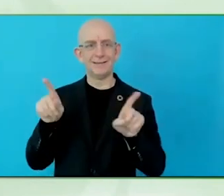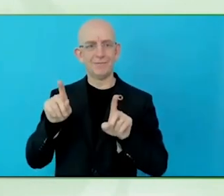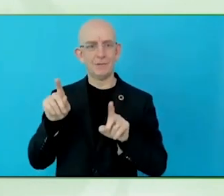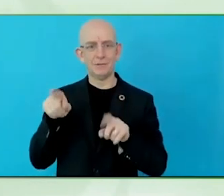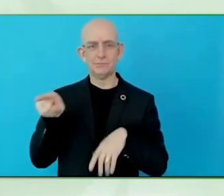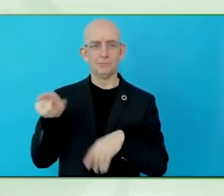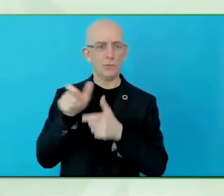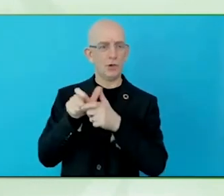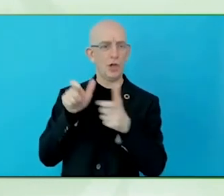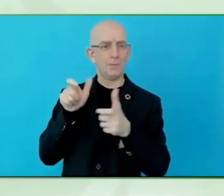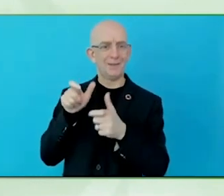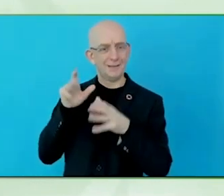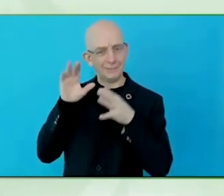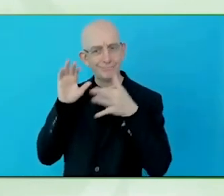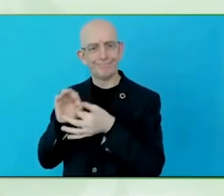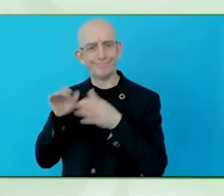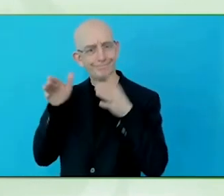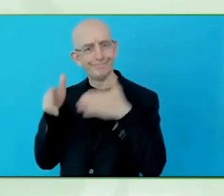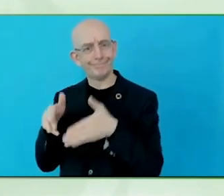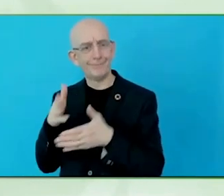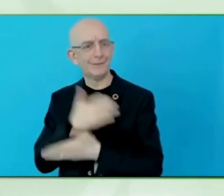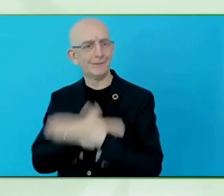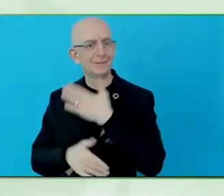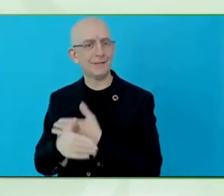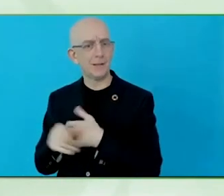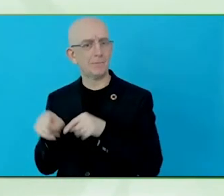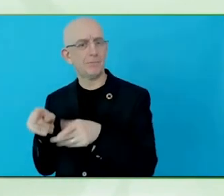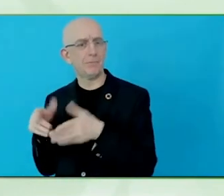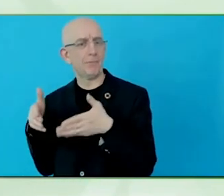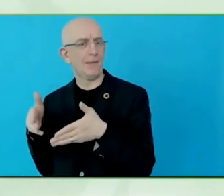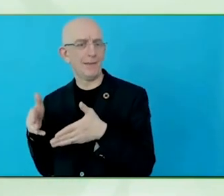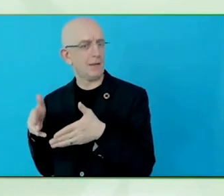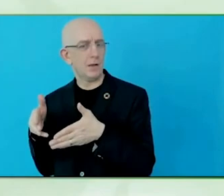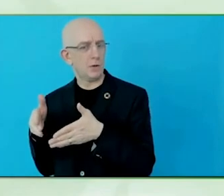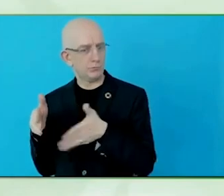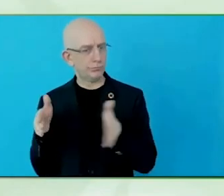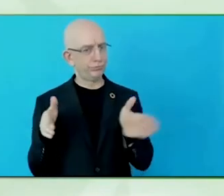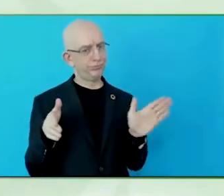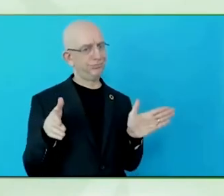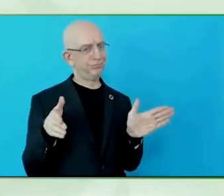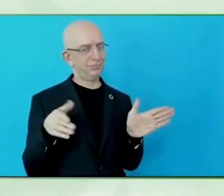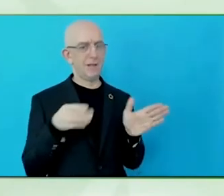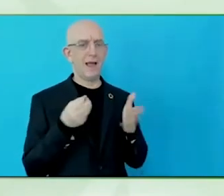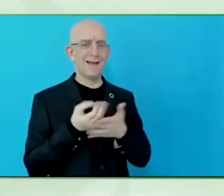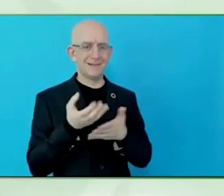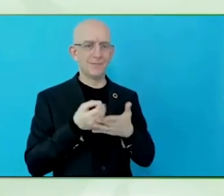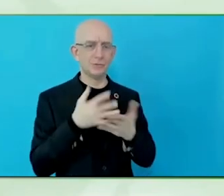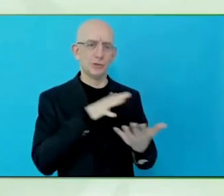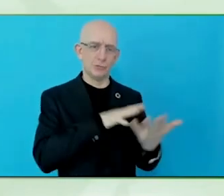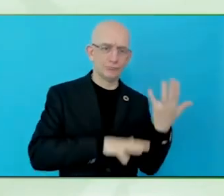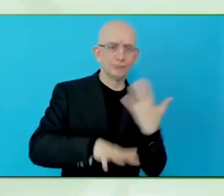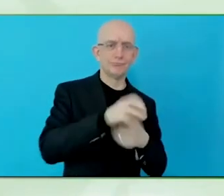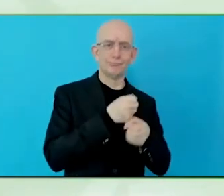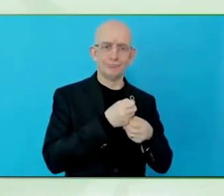travelling. That is going to serve everyone. Yes, everyone. Wonderful, any last words before we depart?